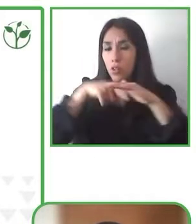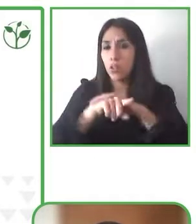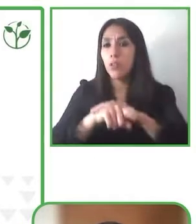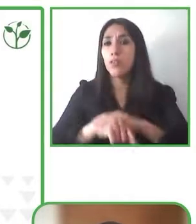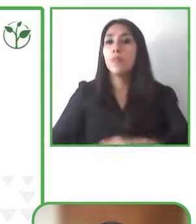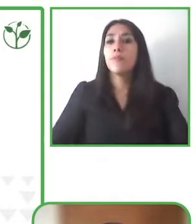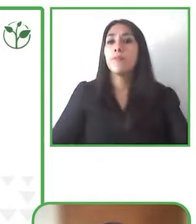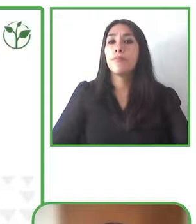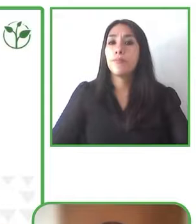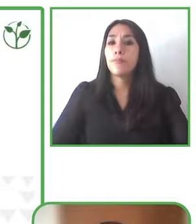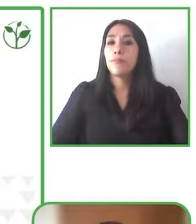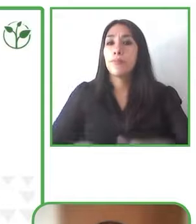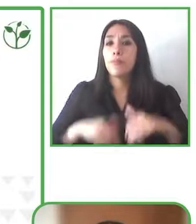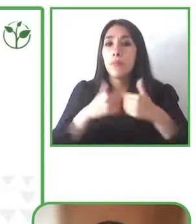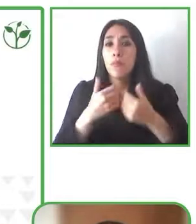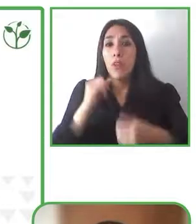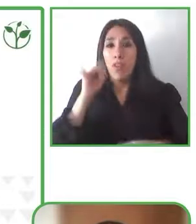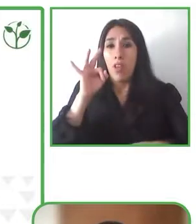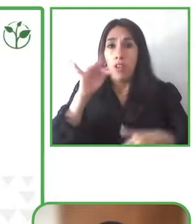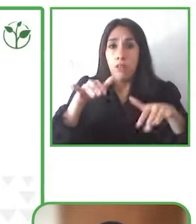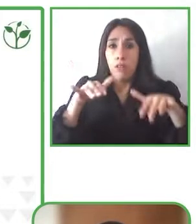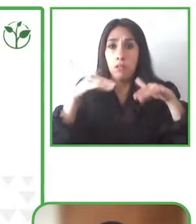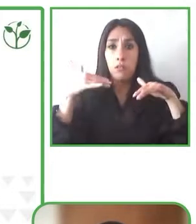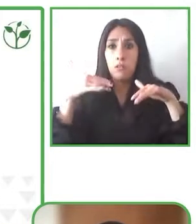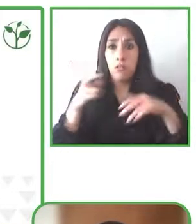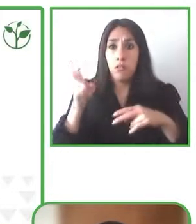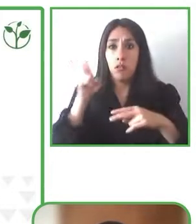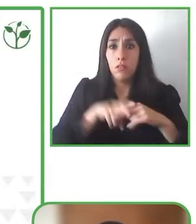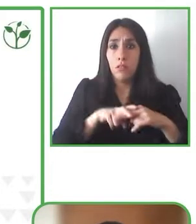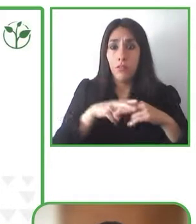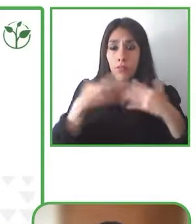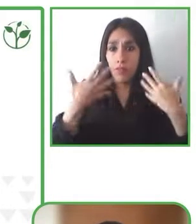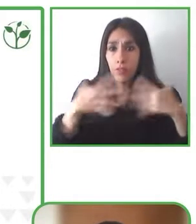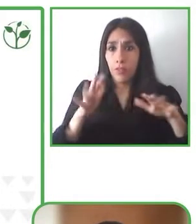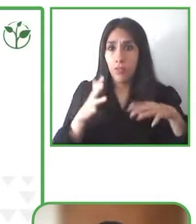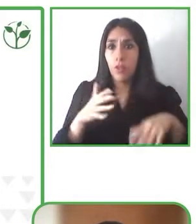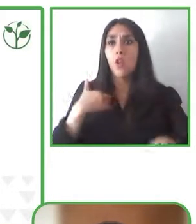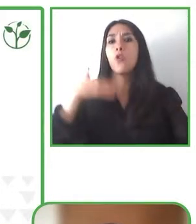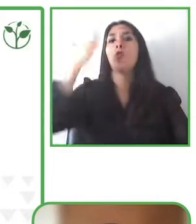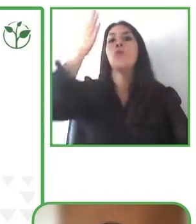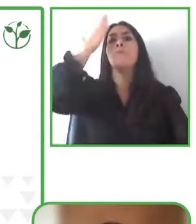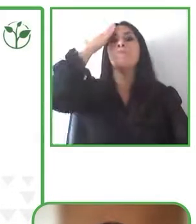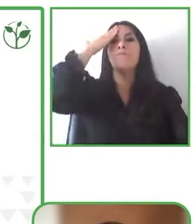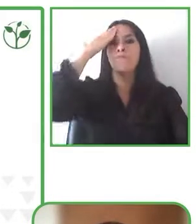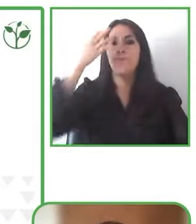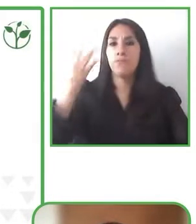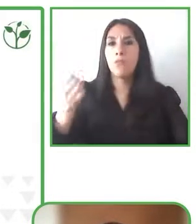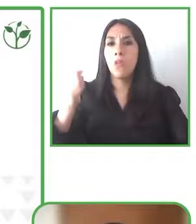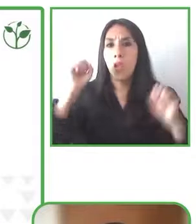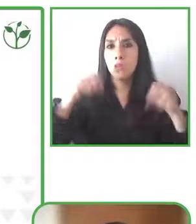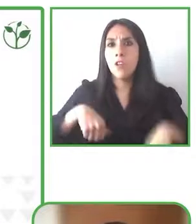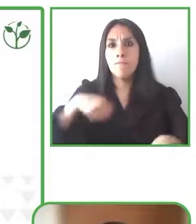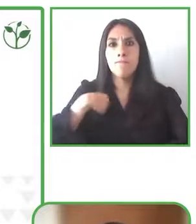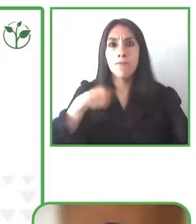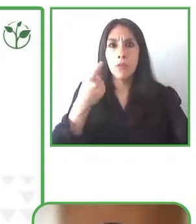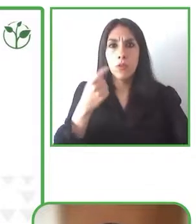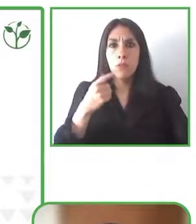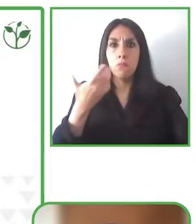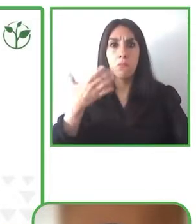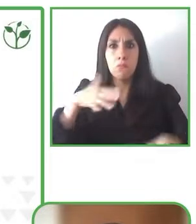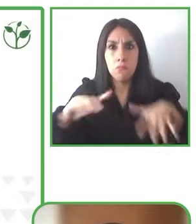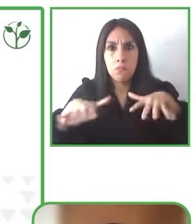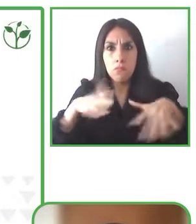So, once they are in the room they can have this element so they can enjoy